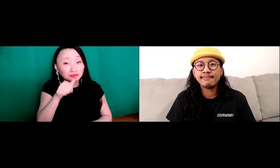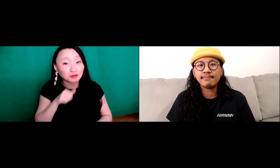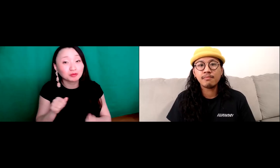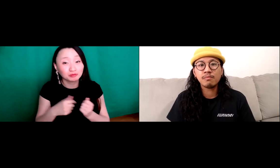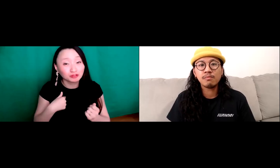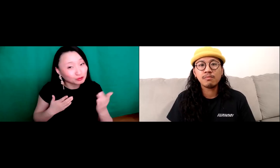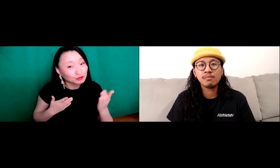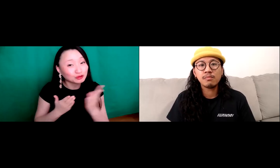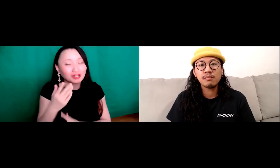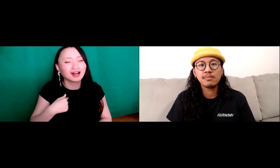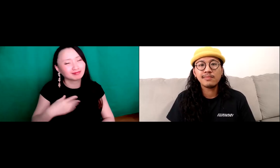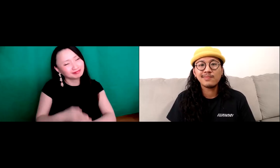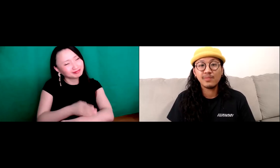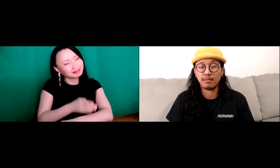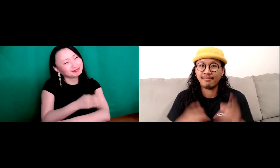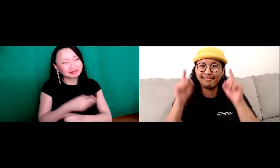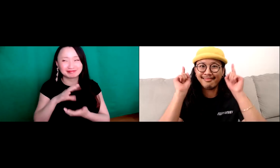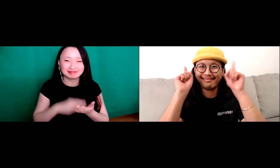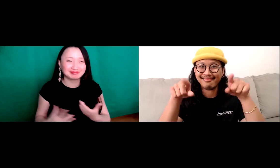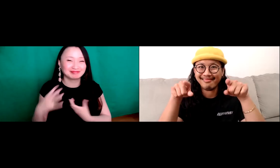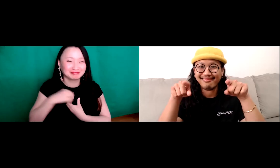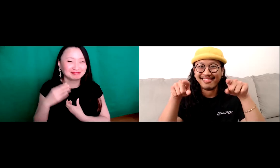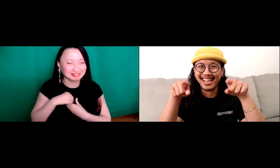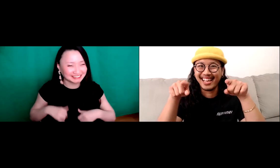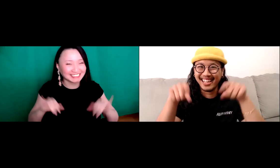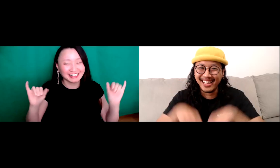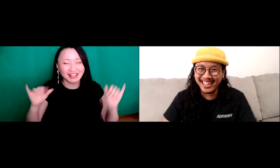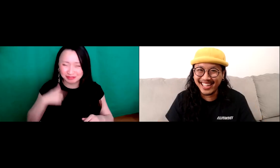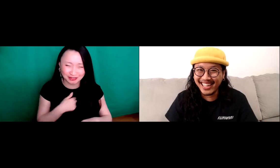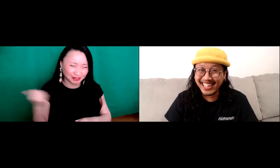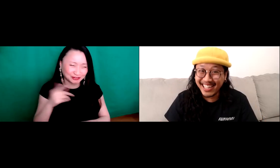I don't I do appreciate those who are patient with me as I learned more and more about my